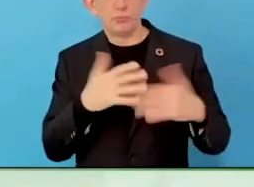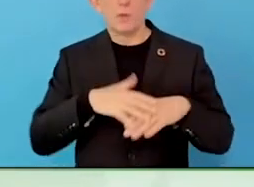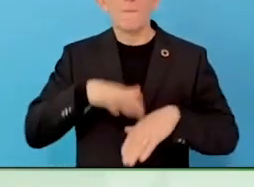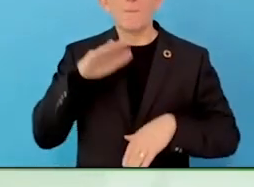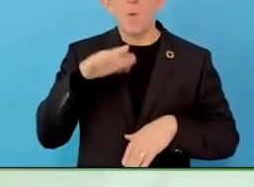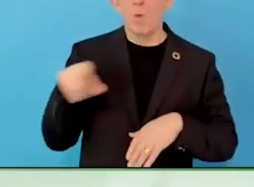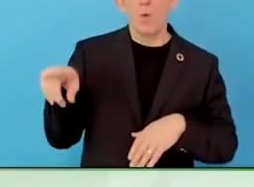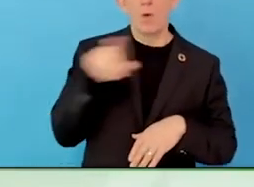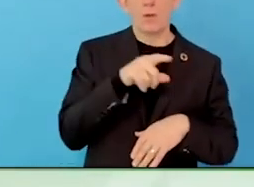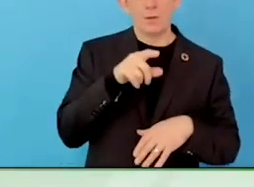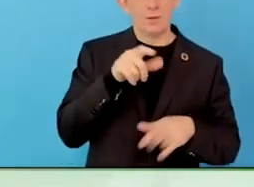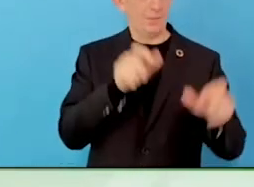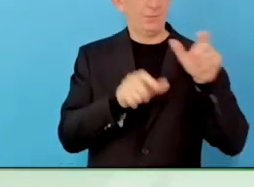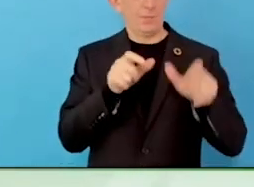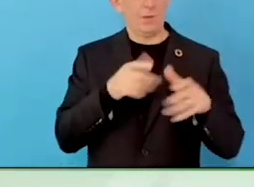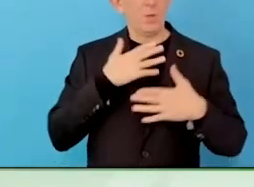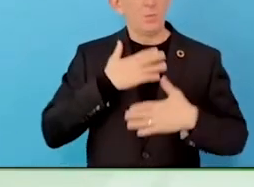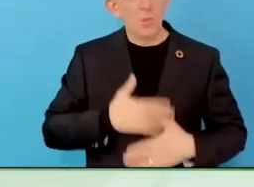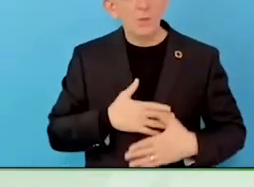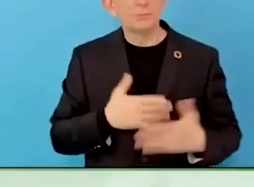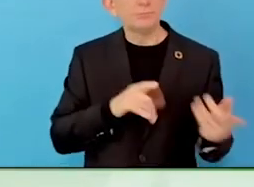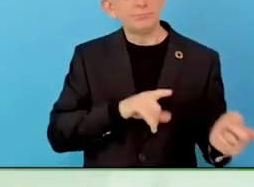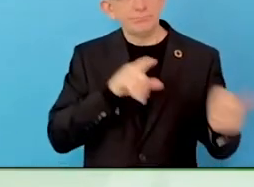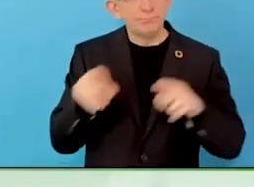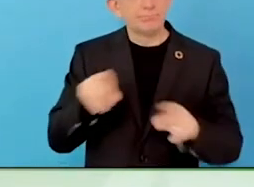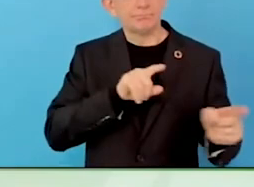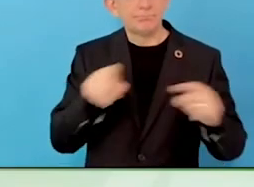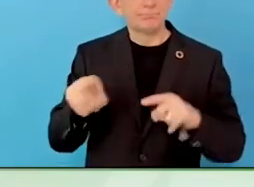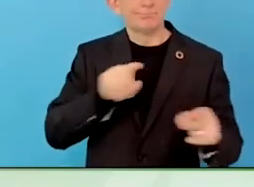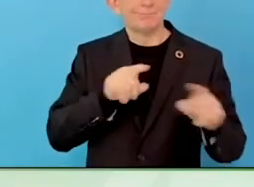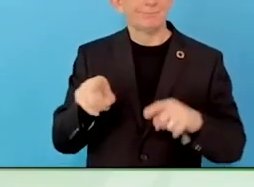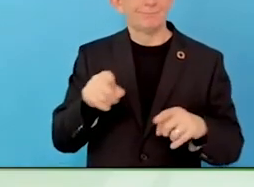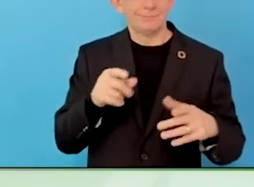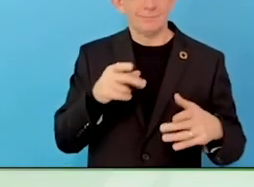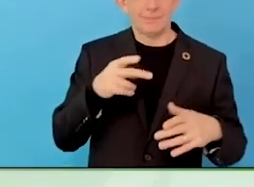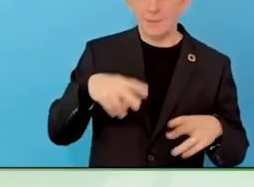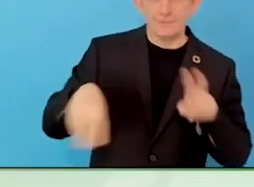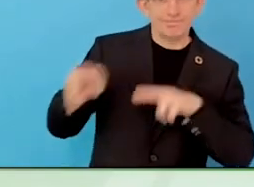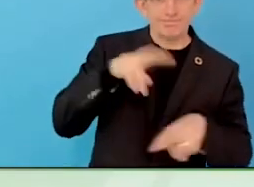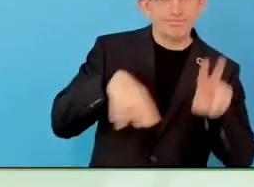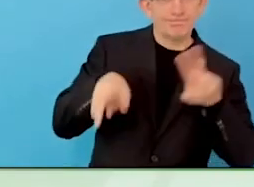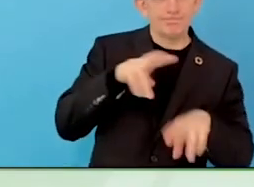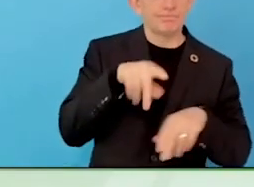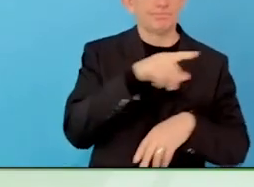as supporting training providers. There is a role for a coordinating faction that says it is not about